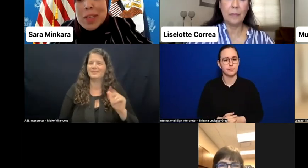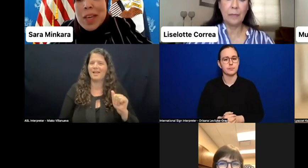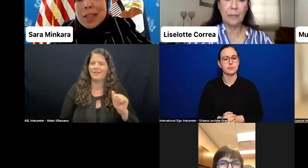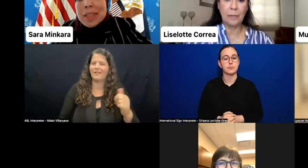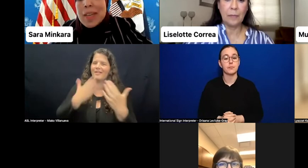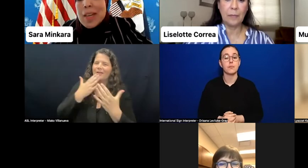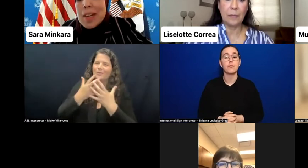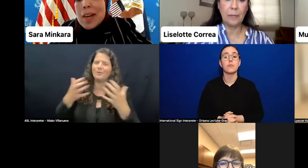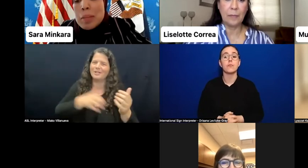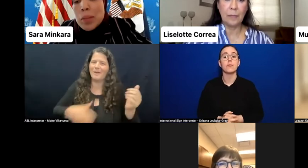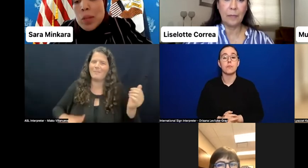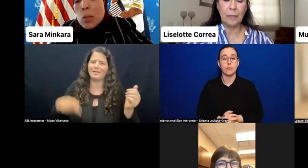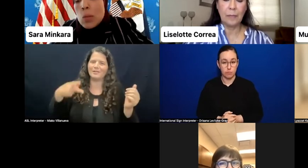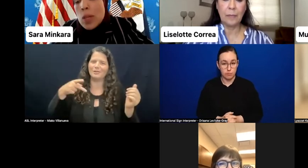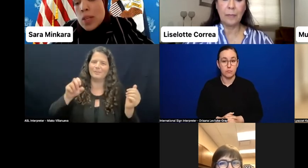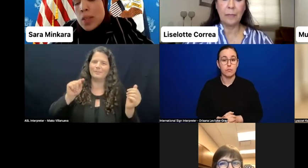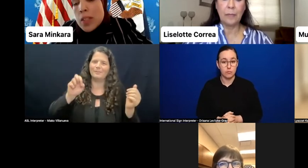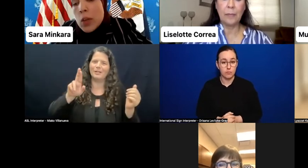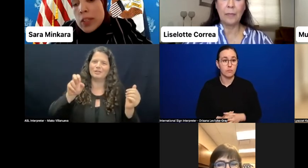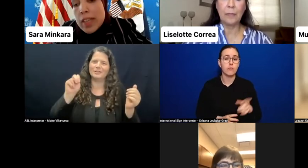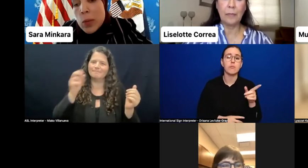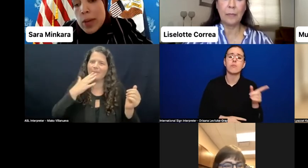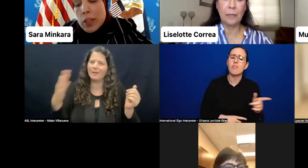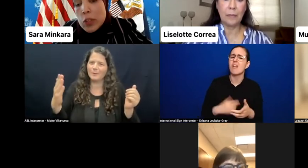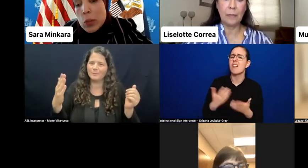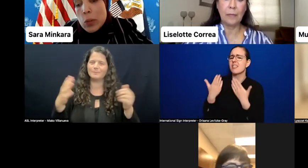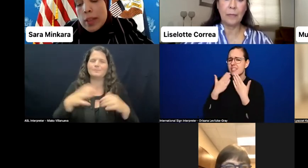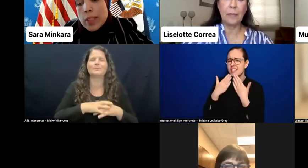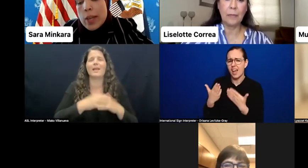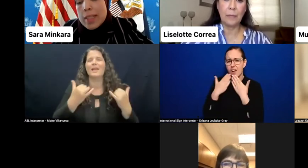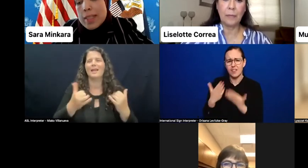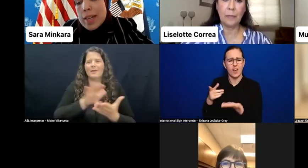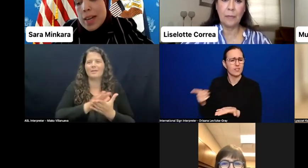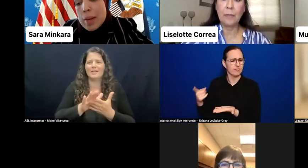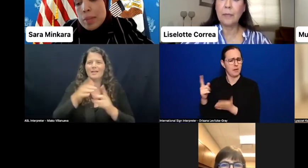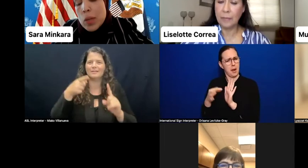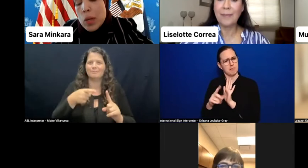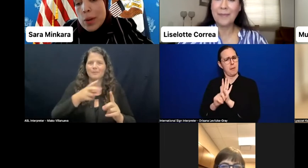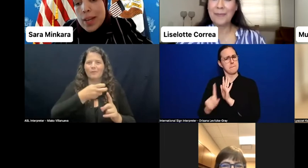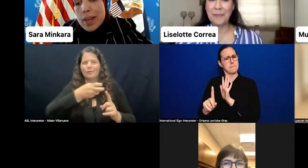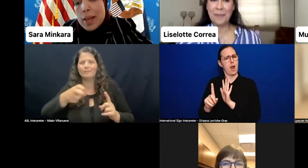And this is a good segue to Lisolette Correa.